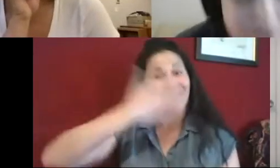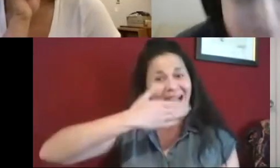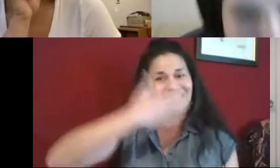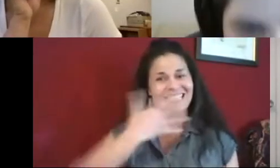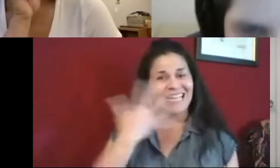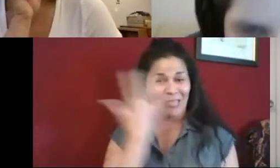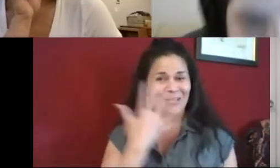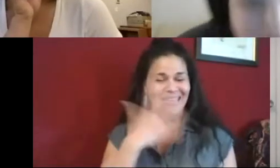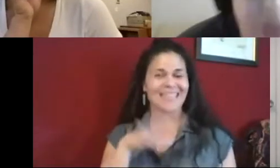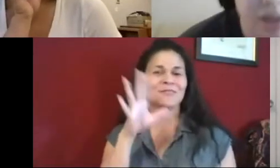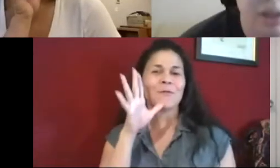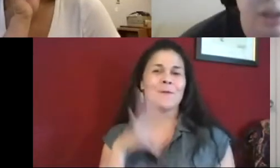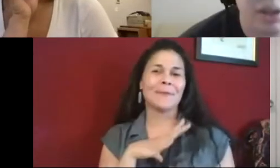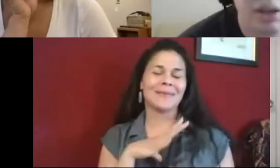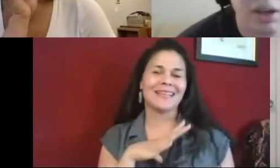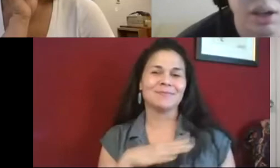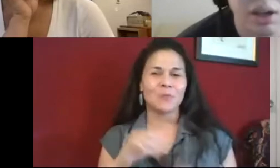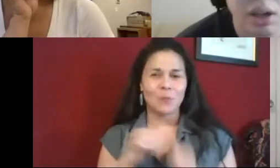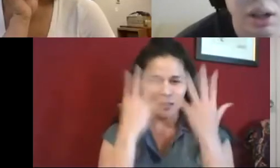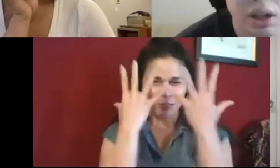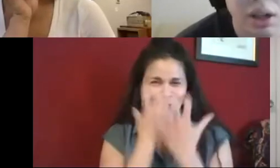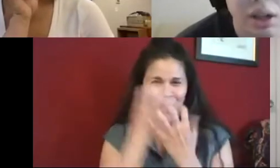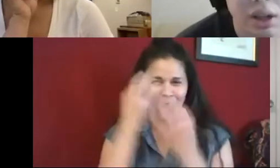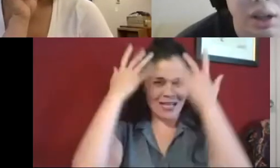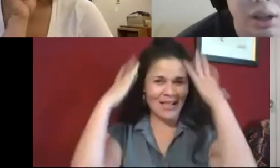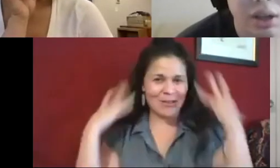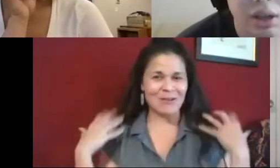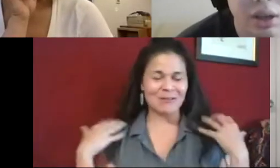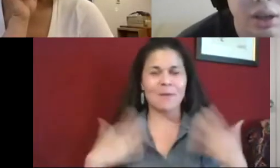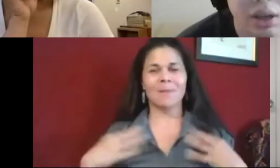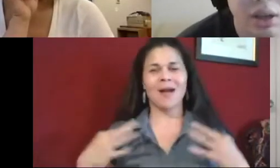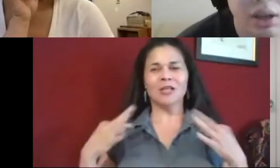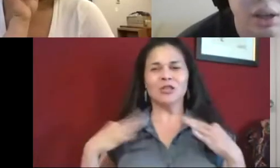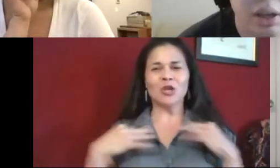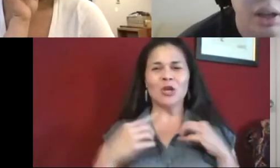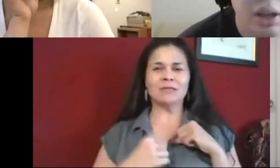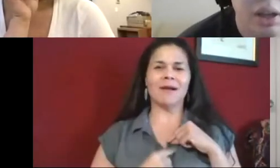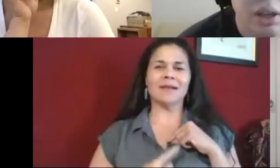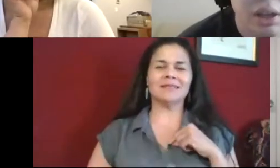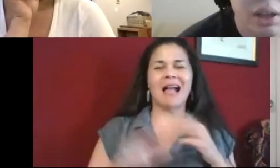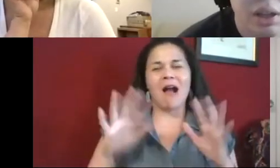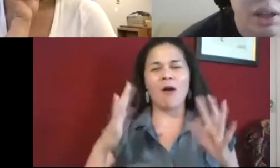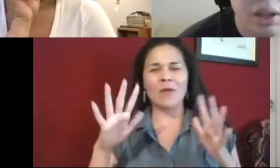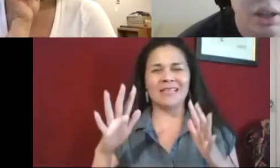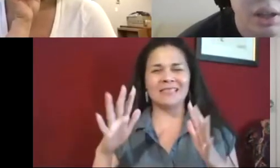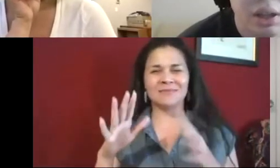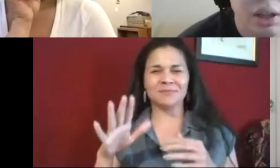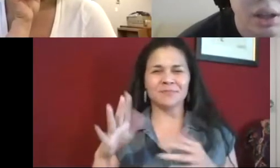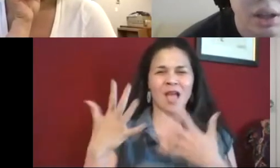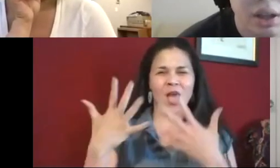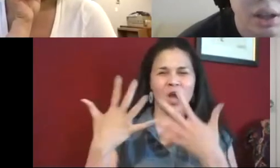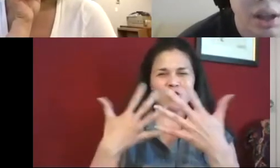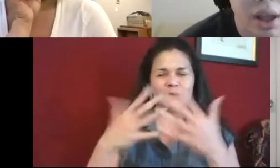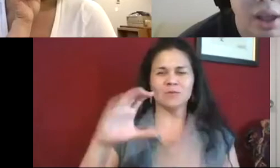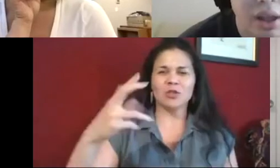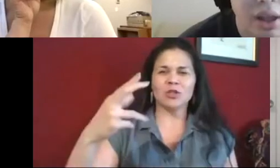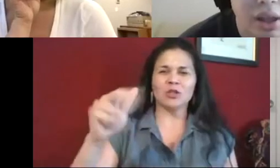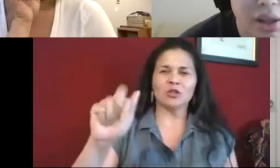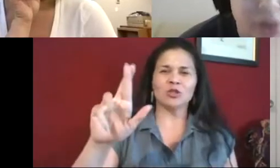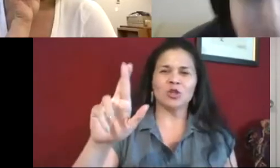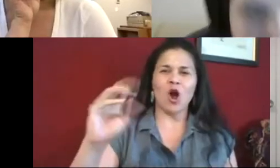light-skinned. I am a white-passing woman with dark curly straight hair, I'm